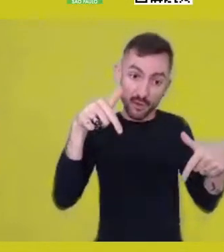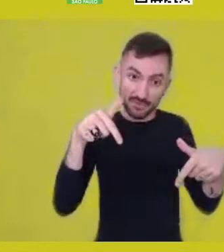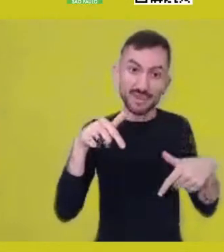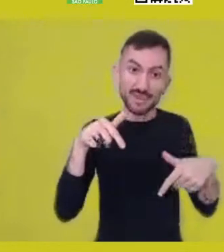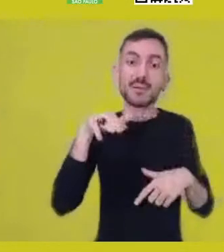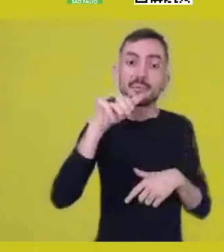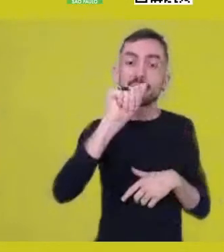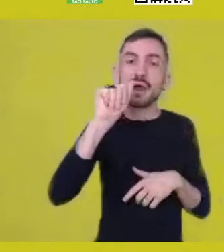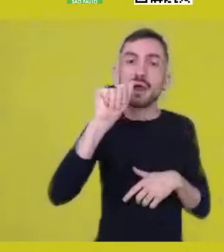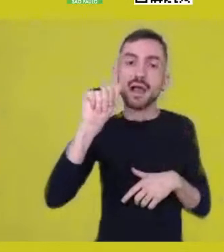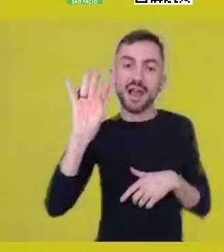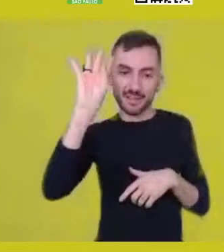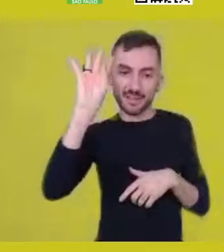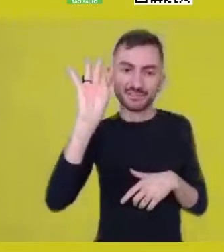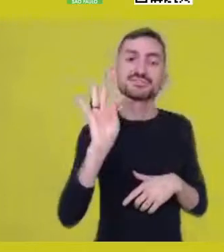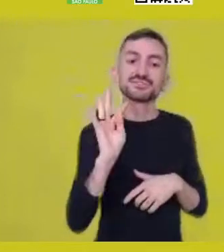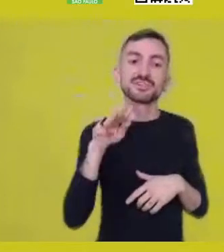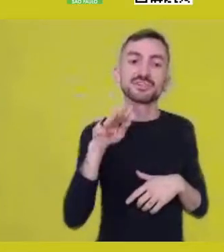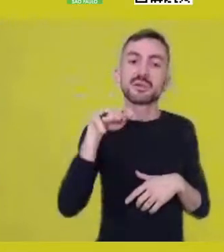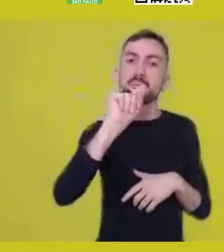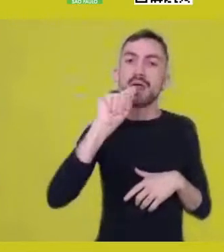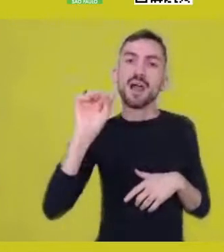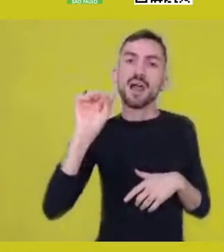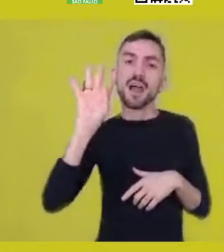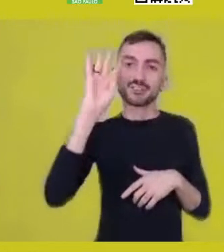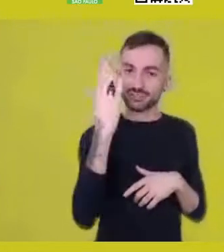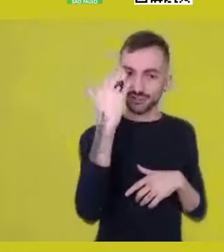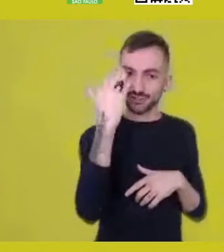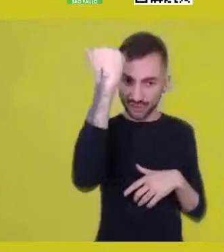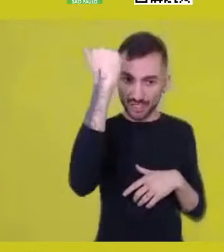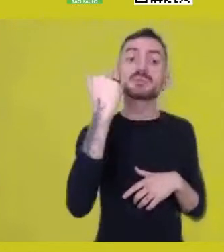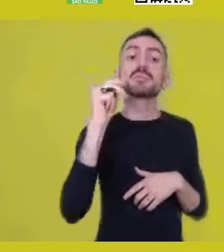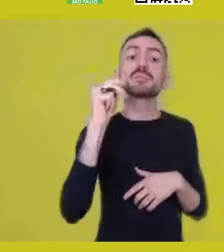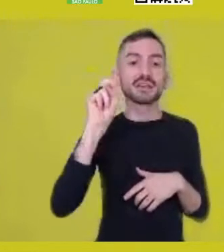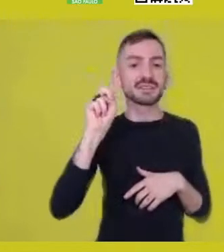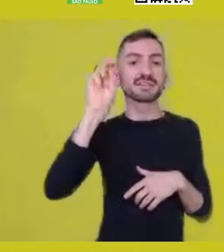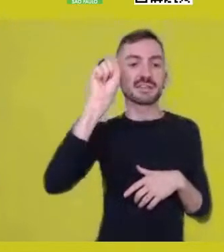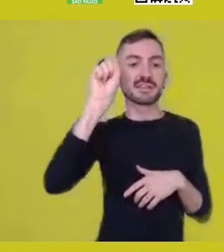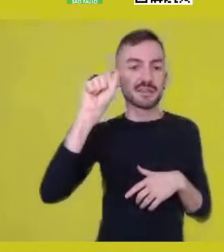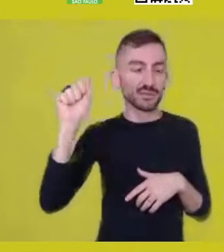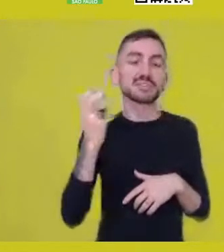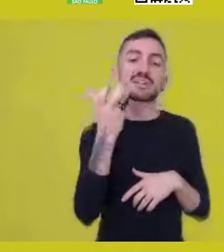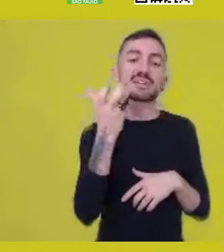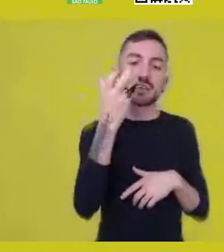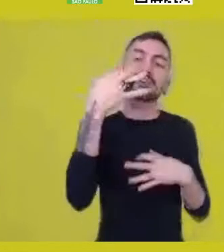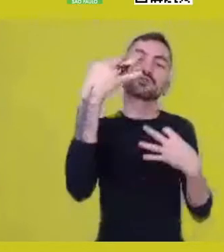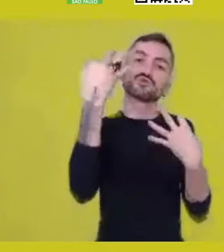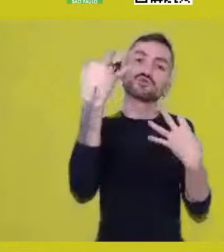in this Ma’at moment, when justice has to be wielded by every one of us...